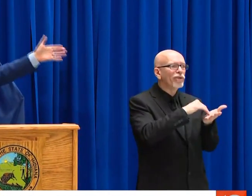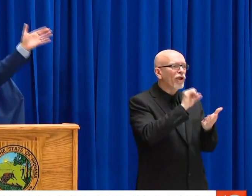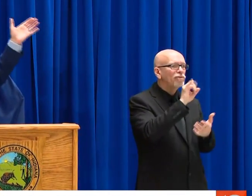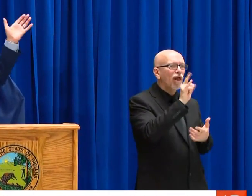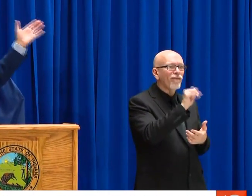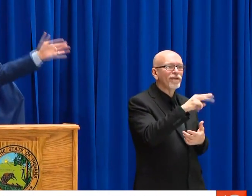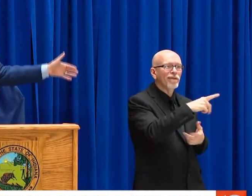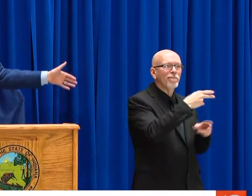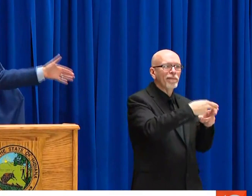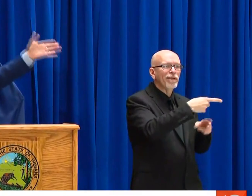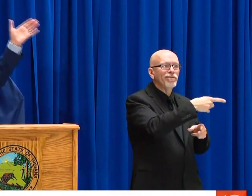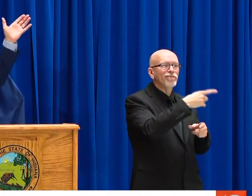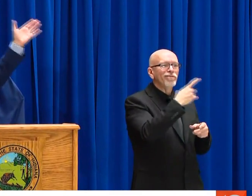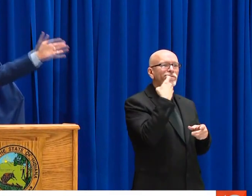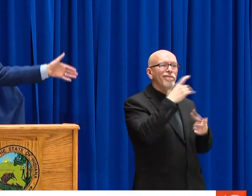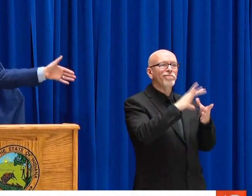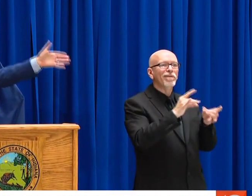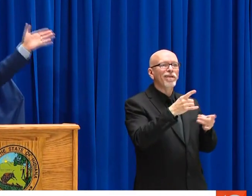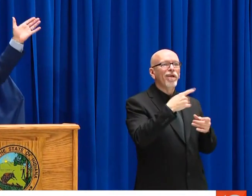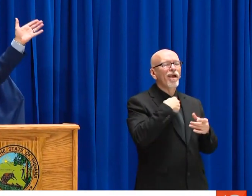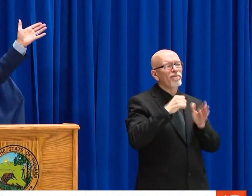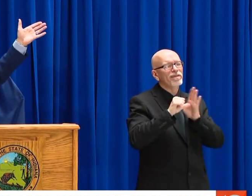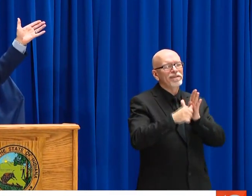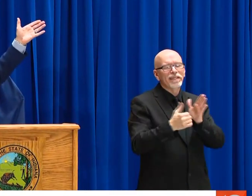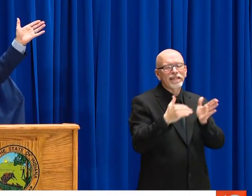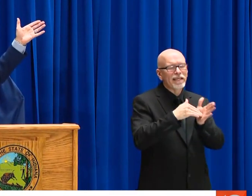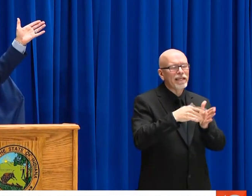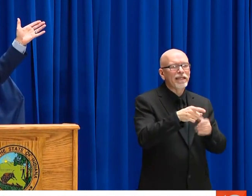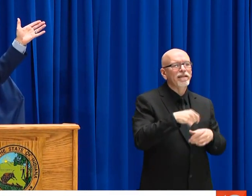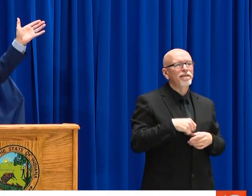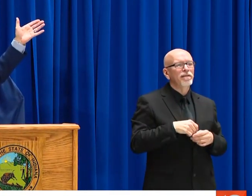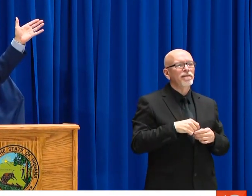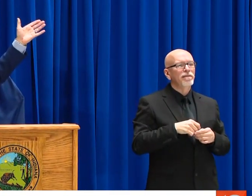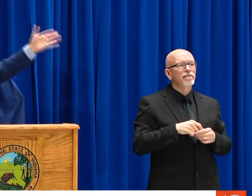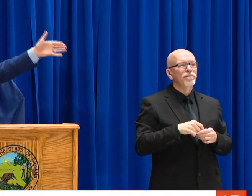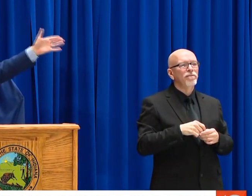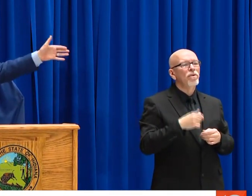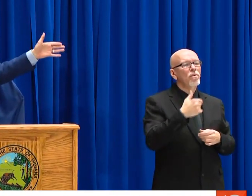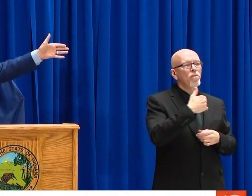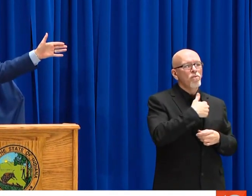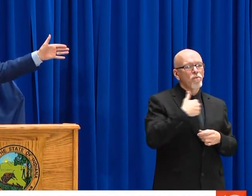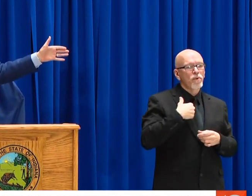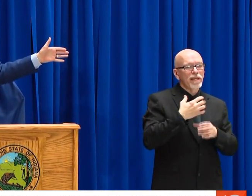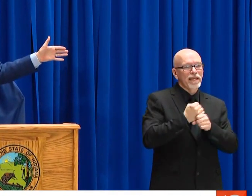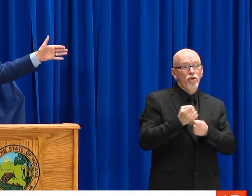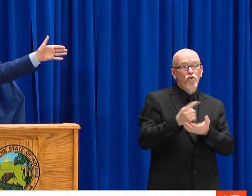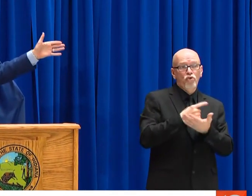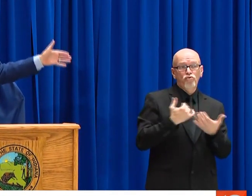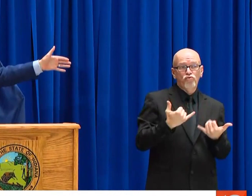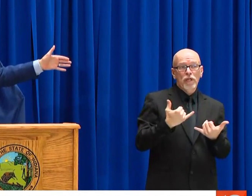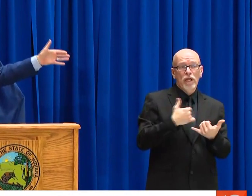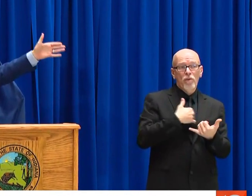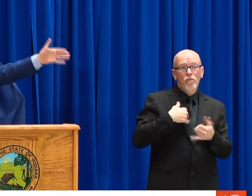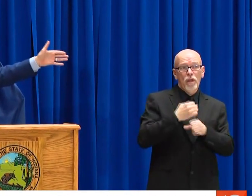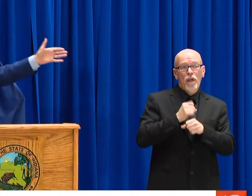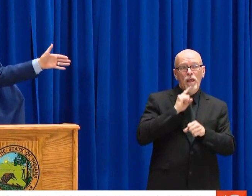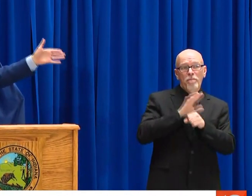IN PLAIN FIELD THAT IS DELIVERING MEALS. THIS IS IN ADDITION TO AND ON TOP OF AND ALONGSIDE, DR. SULLIVAN MENTIONED IN